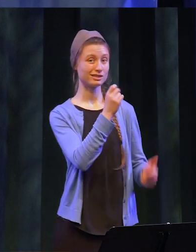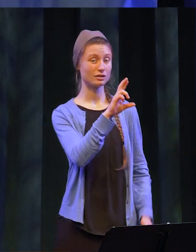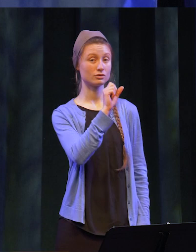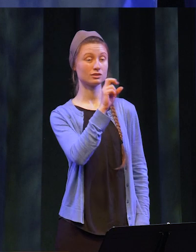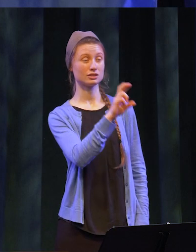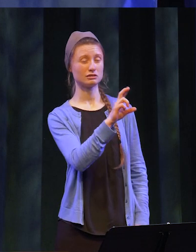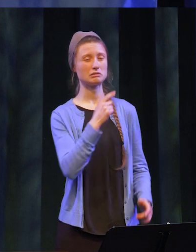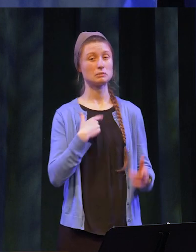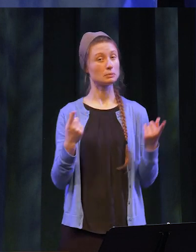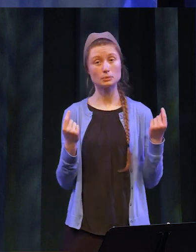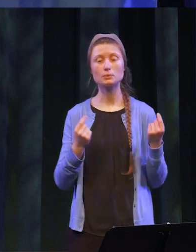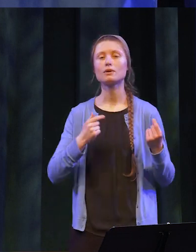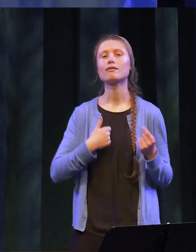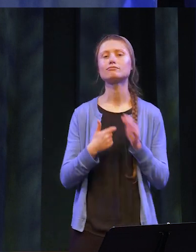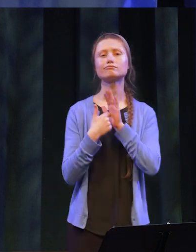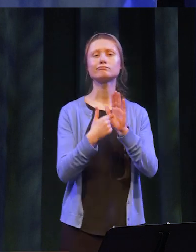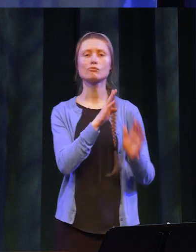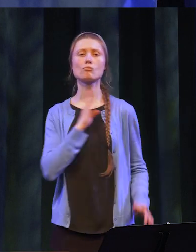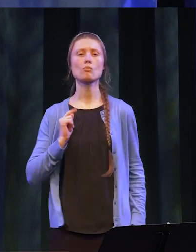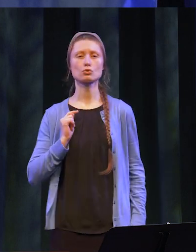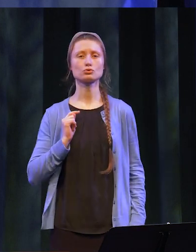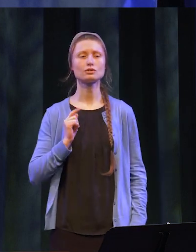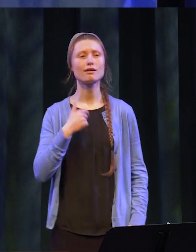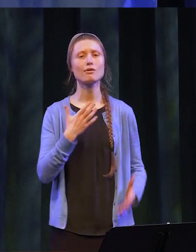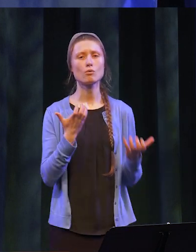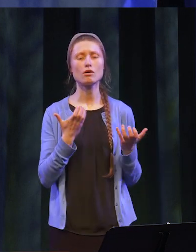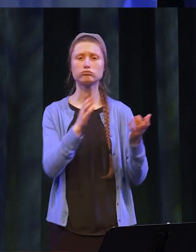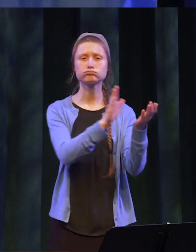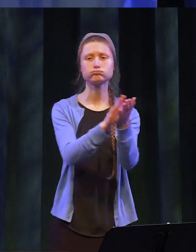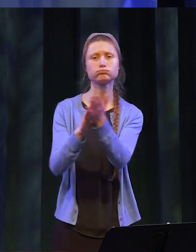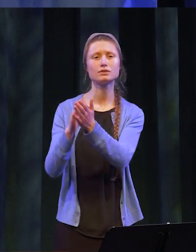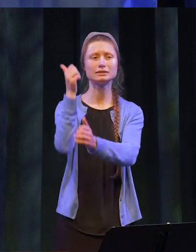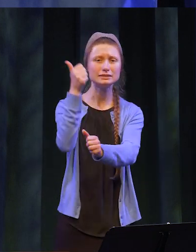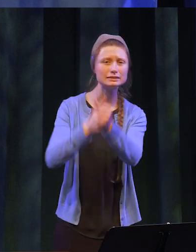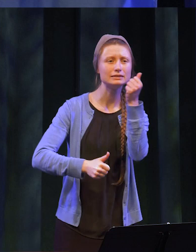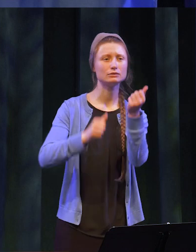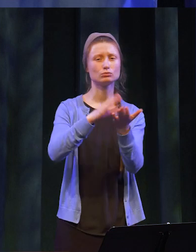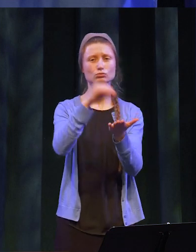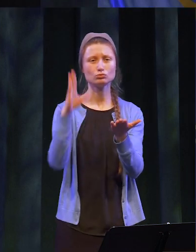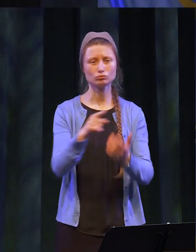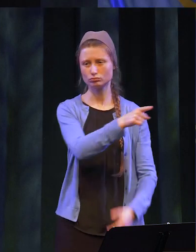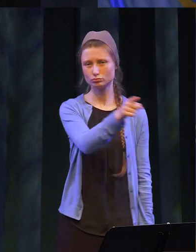Sunser, on behalf of the Board of Trustees I want to commend each and every one of you.